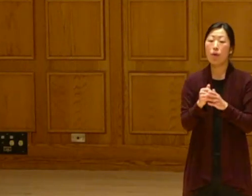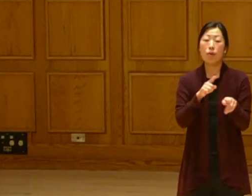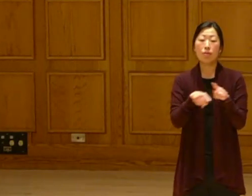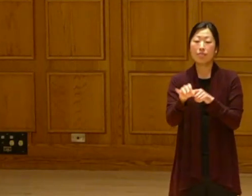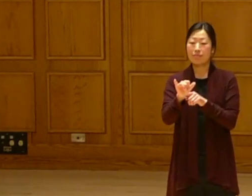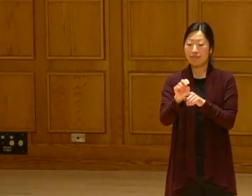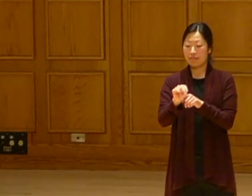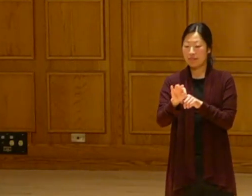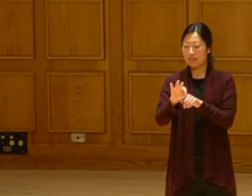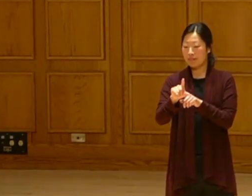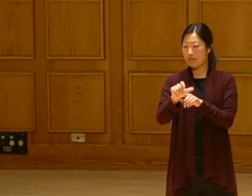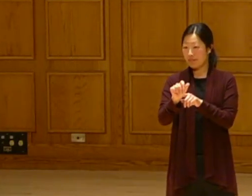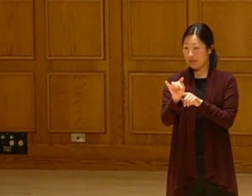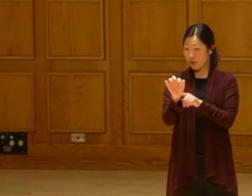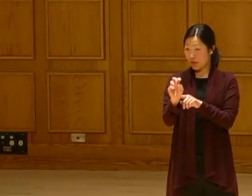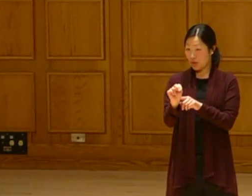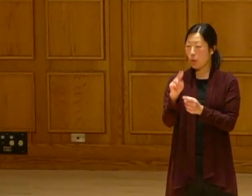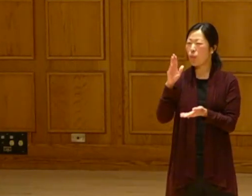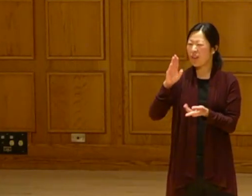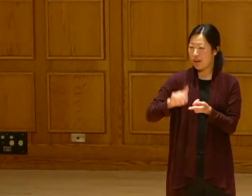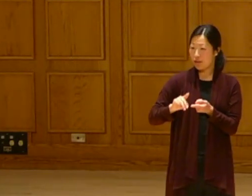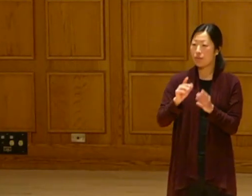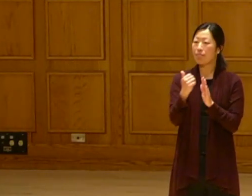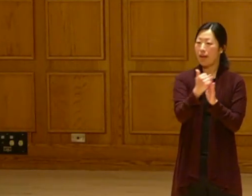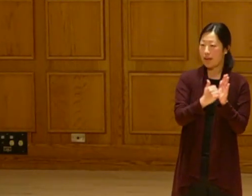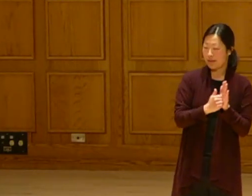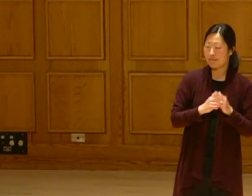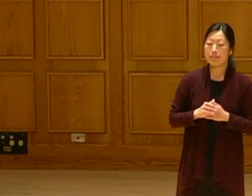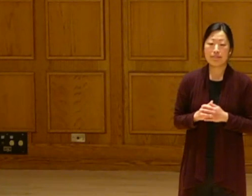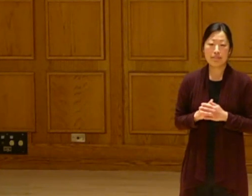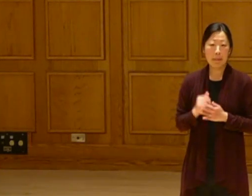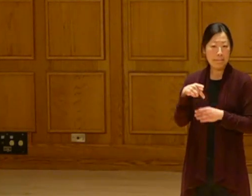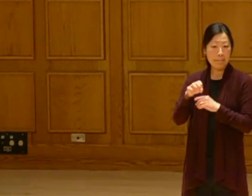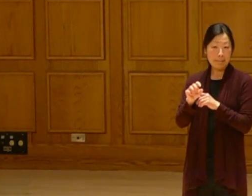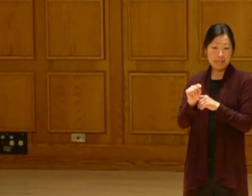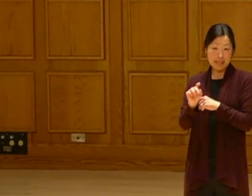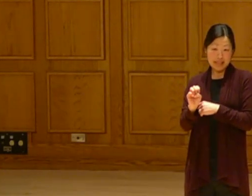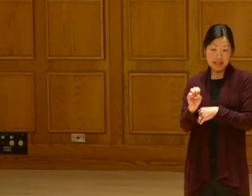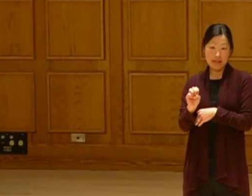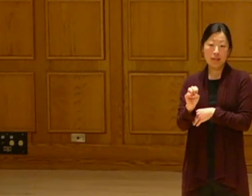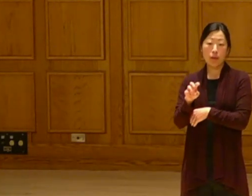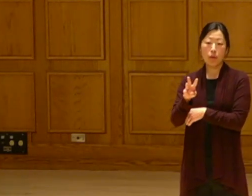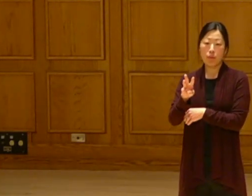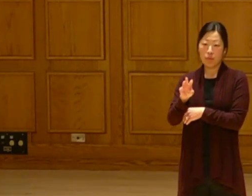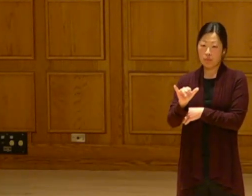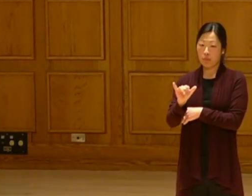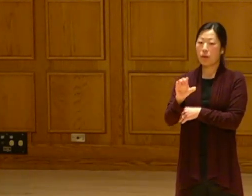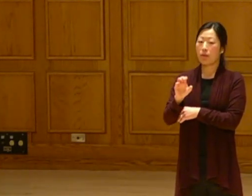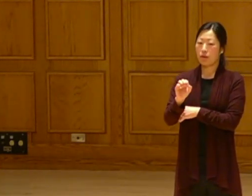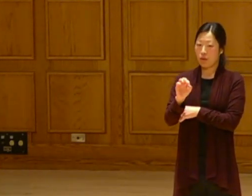Getting them into the inflation reduction act. Dr.